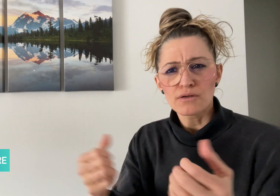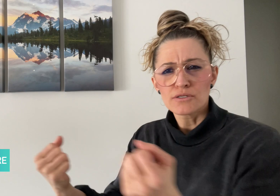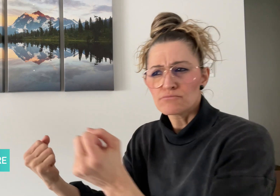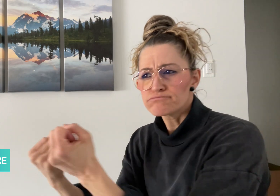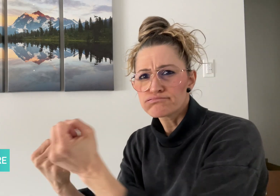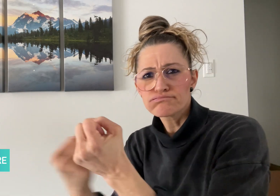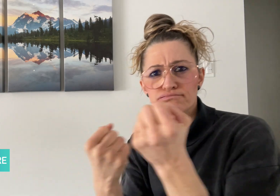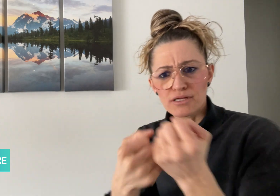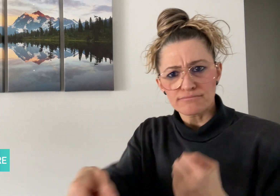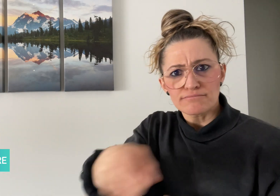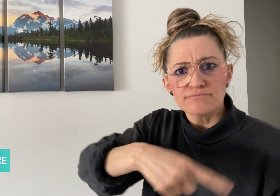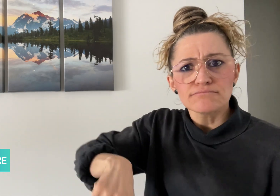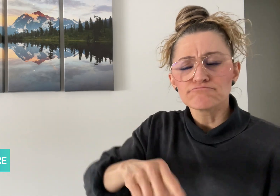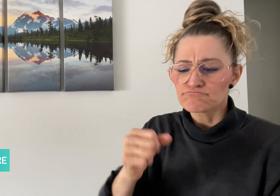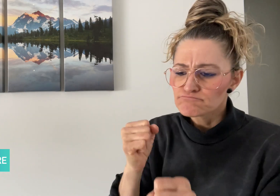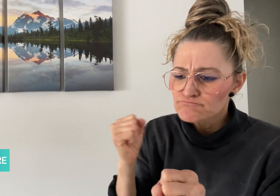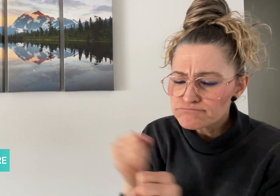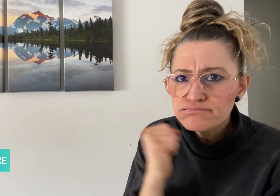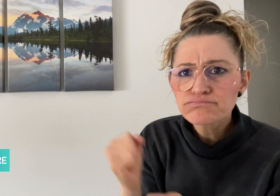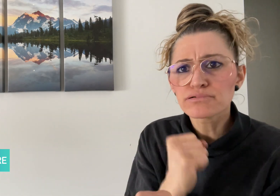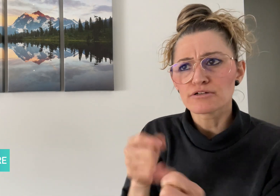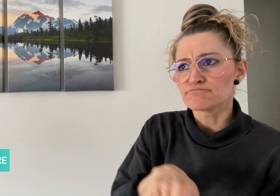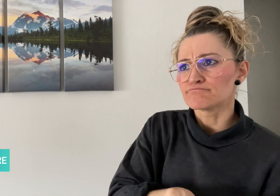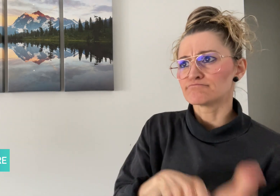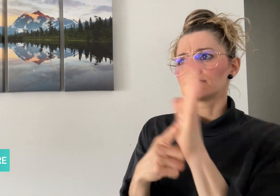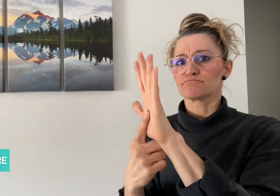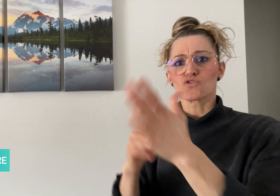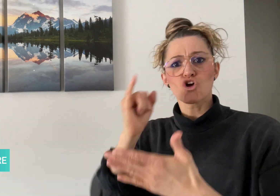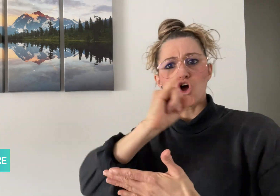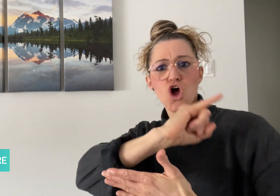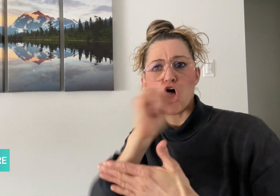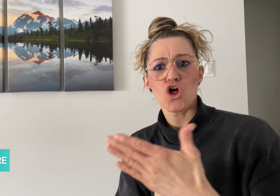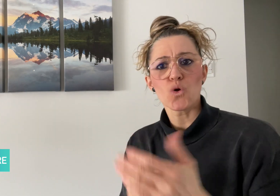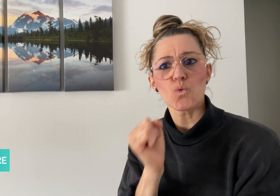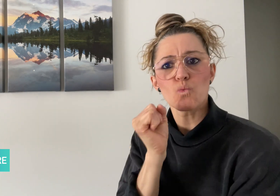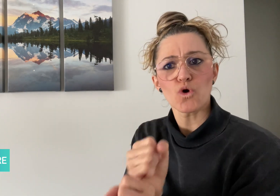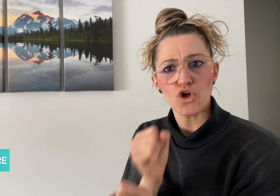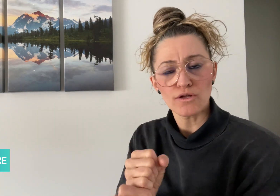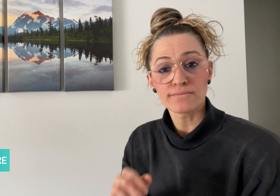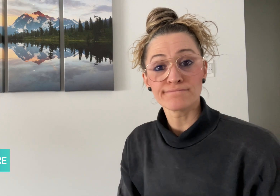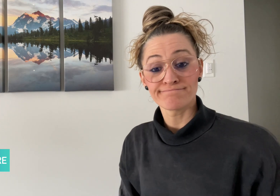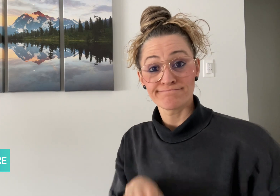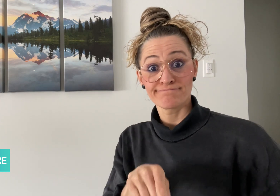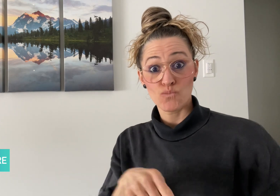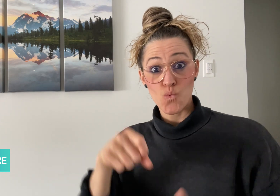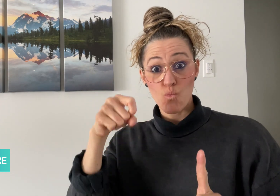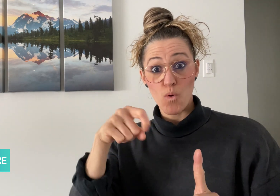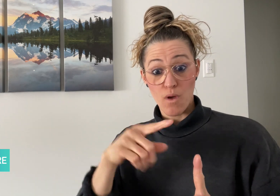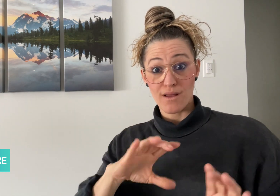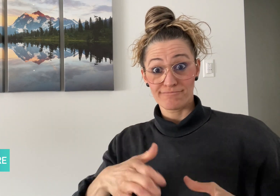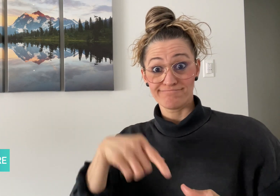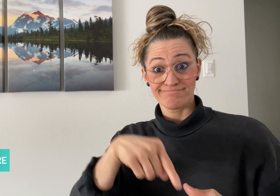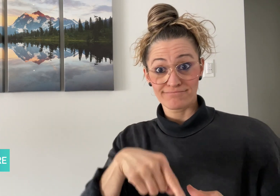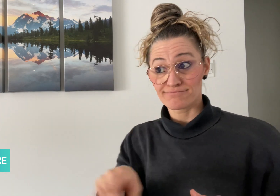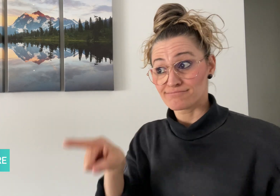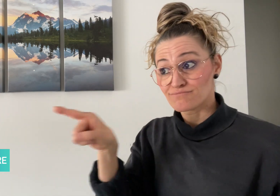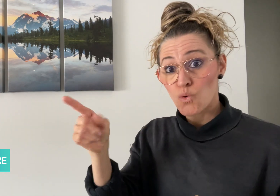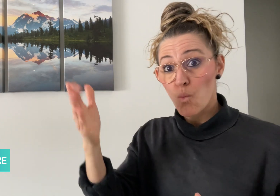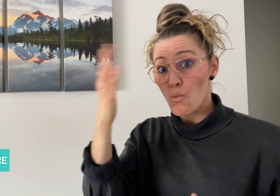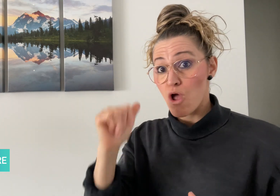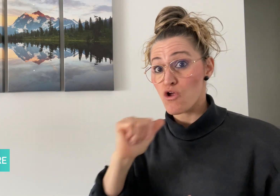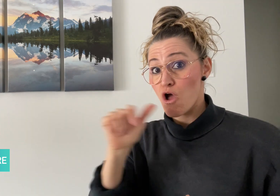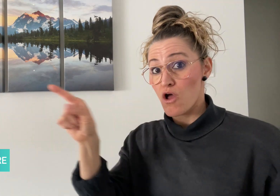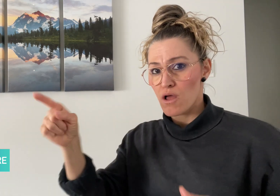1S1, with the support of Why Not, developed a colorful